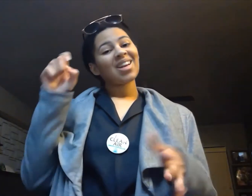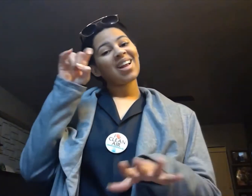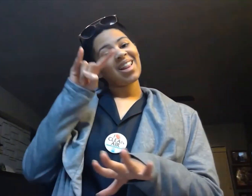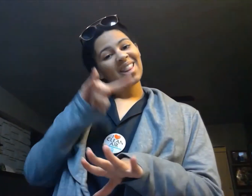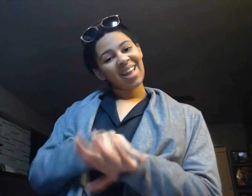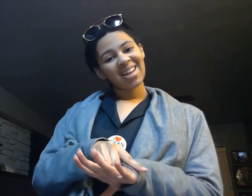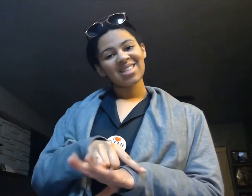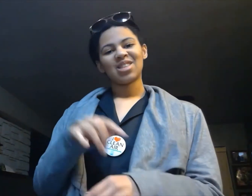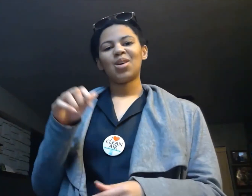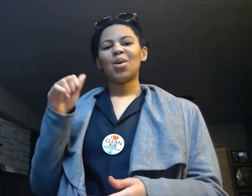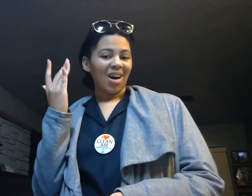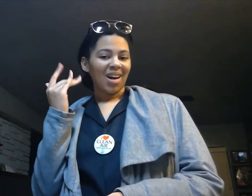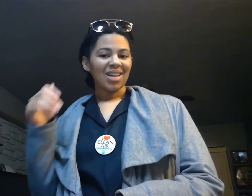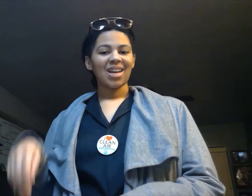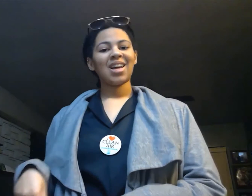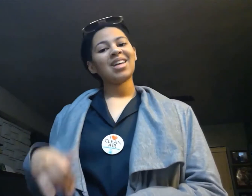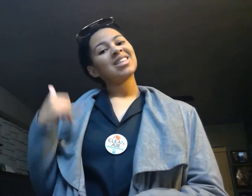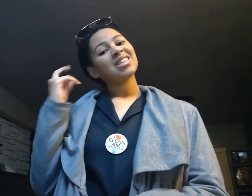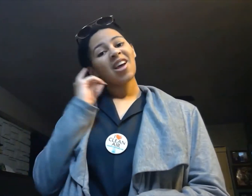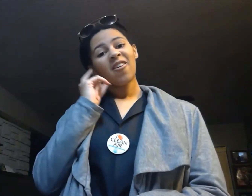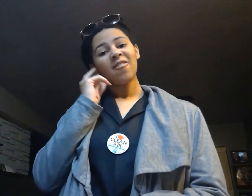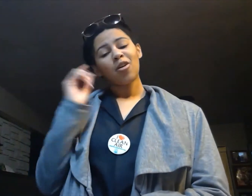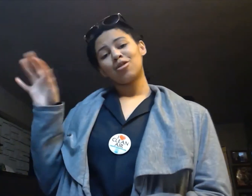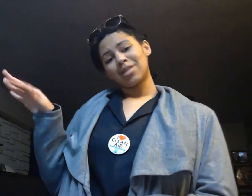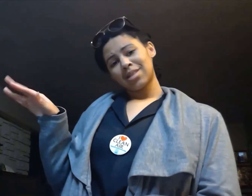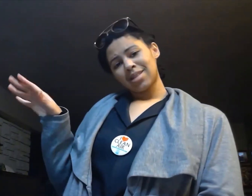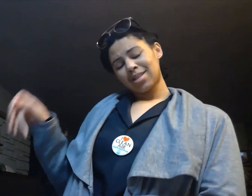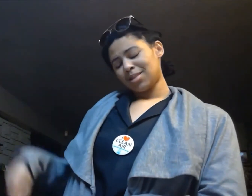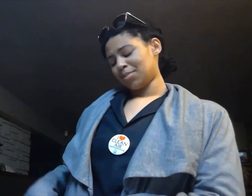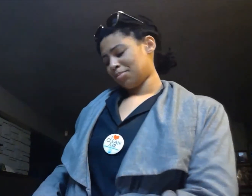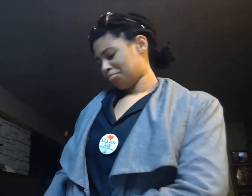But that's why cellphones exist.